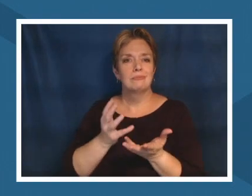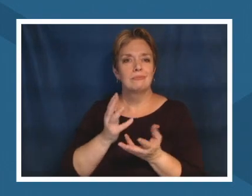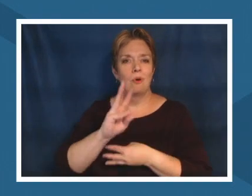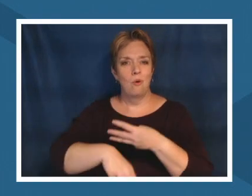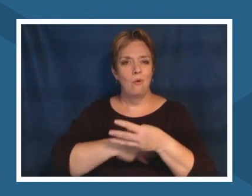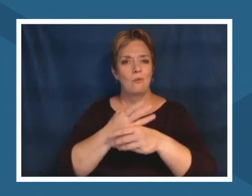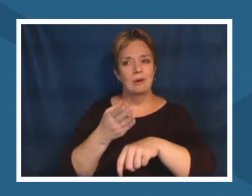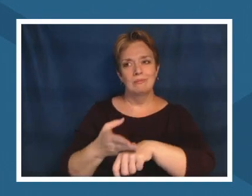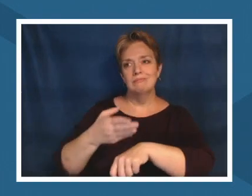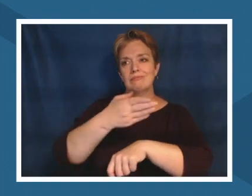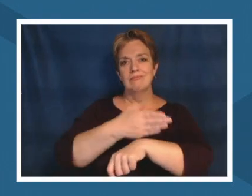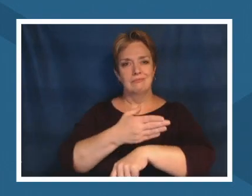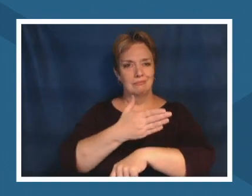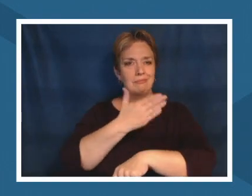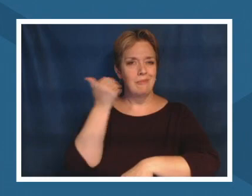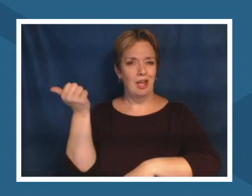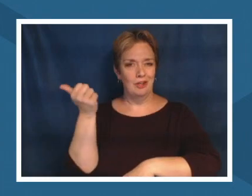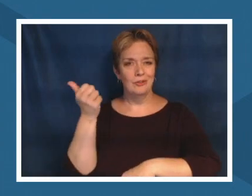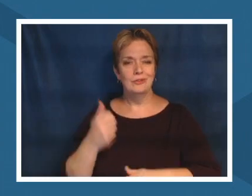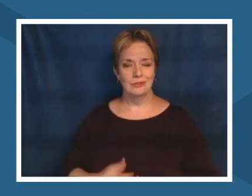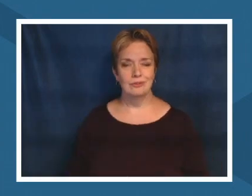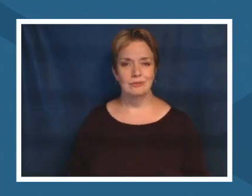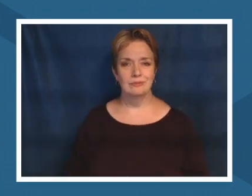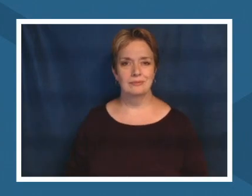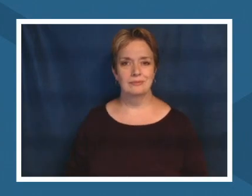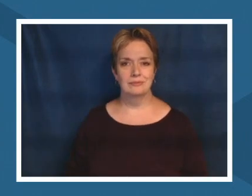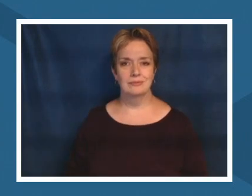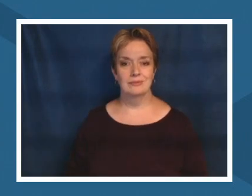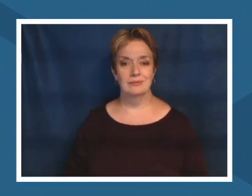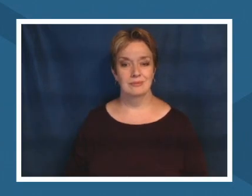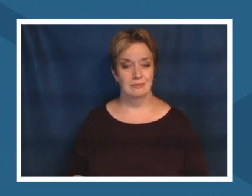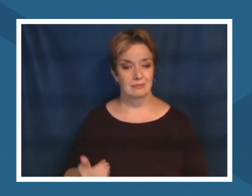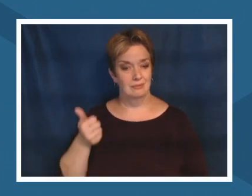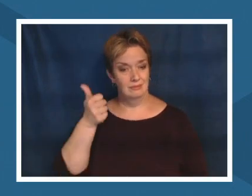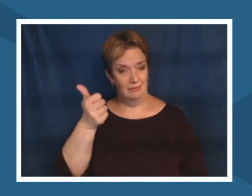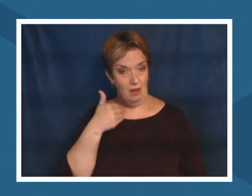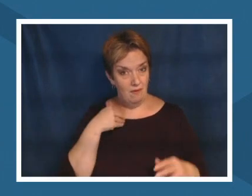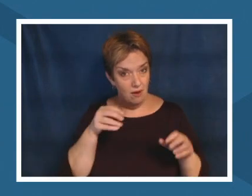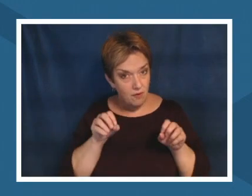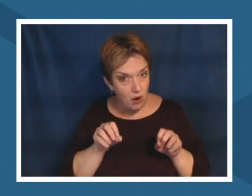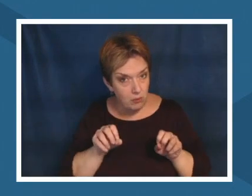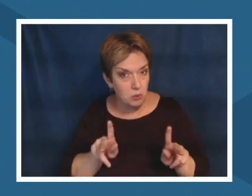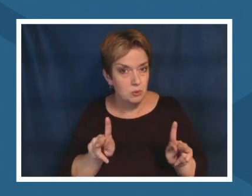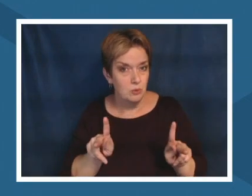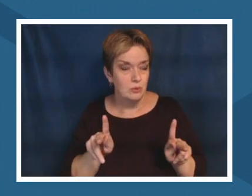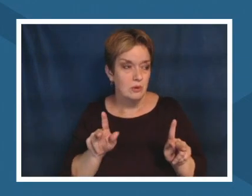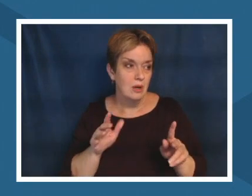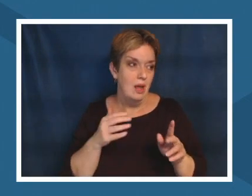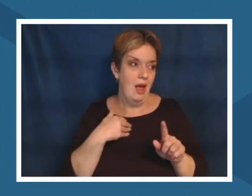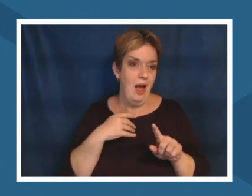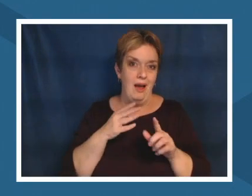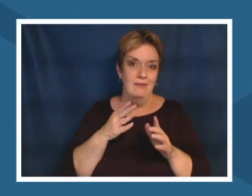if you have the the means and the resources in whatever capacity